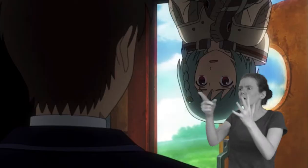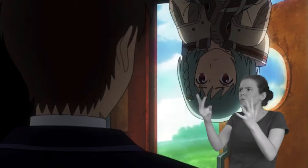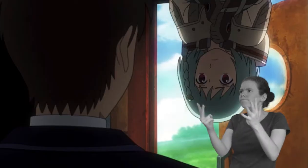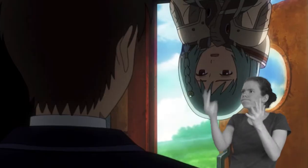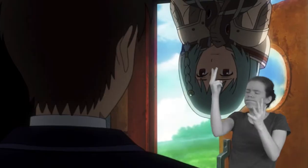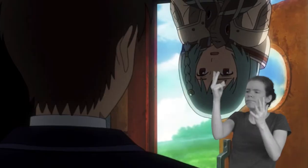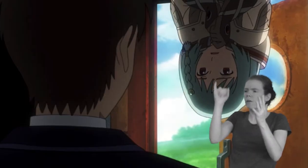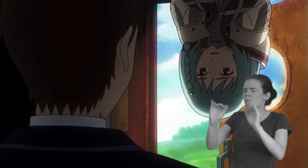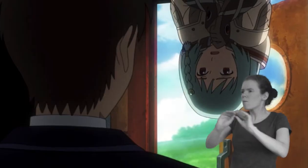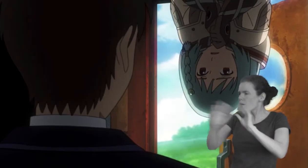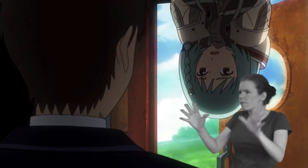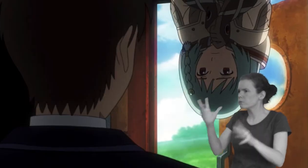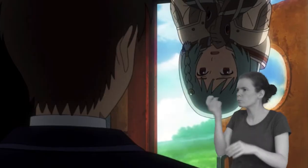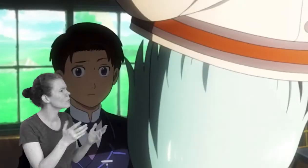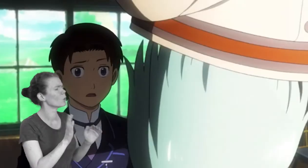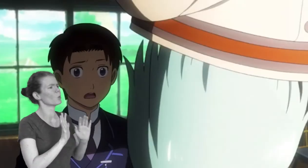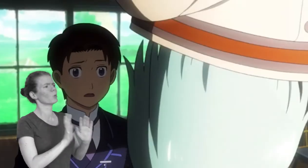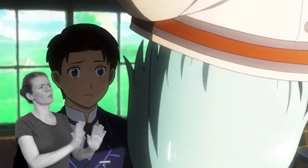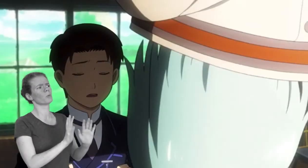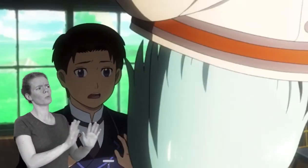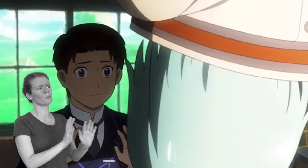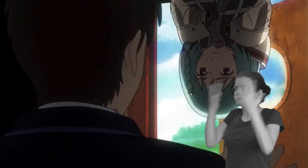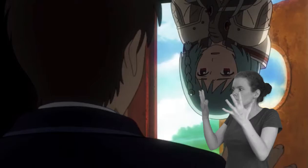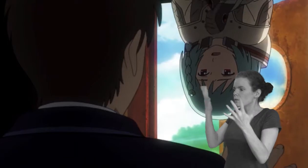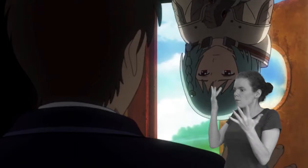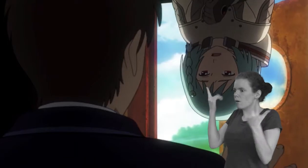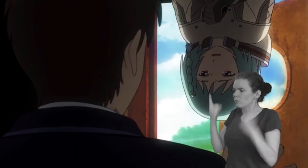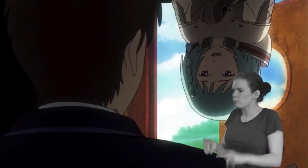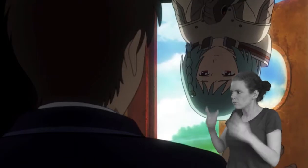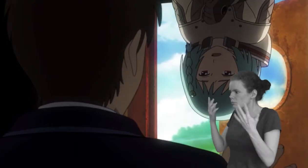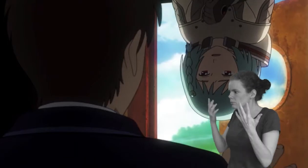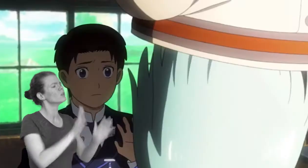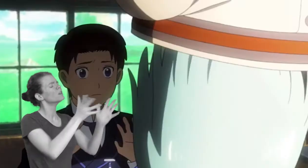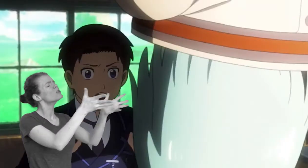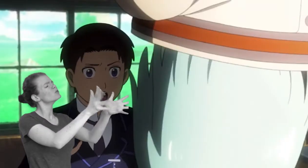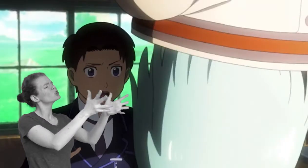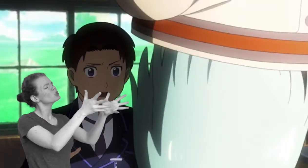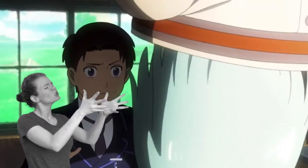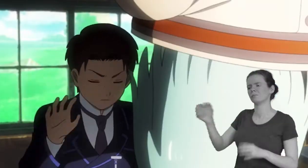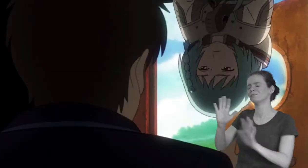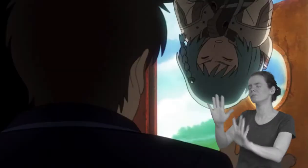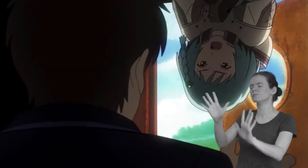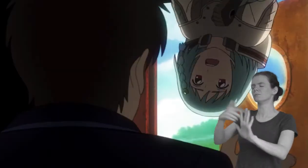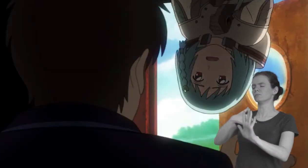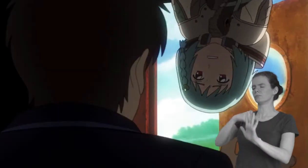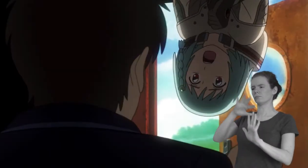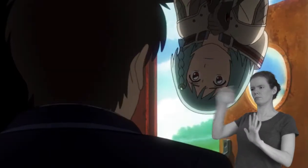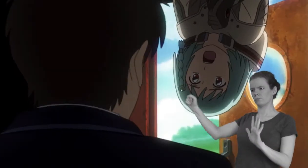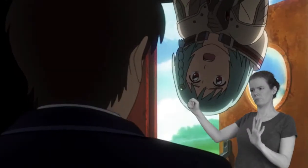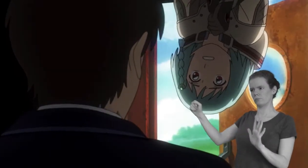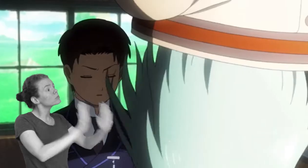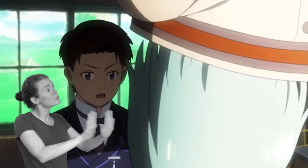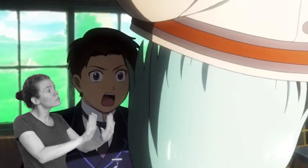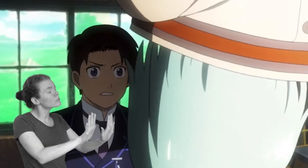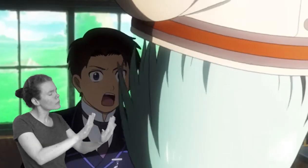You hang upside down, I should've known! Calm down! Why is this happening to me? Stop! Jeez... Let me go, ok?! Just wait!!